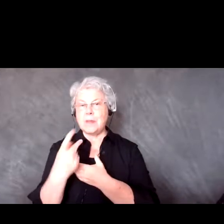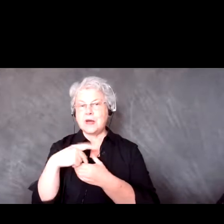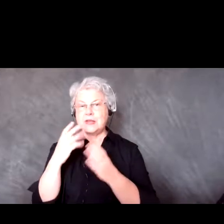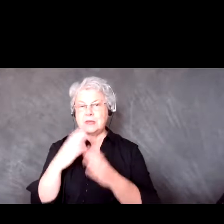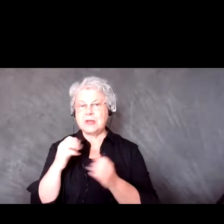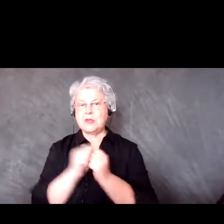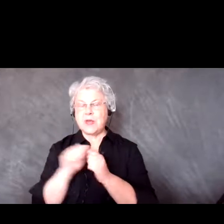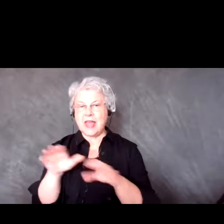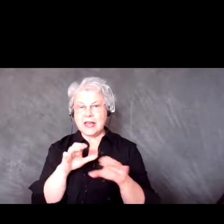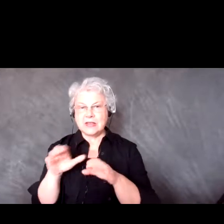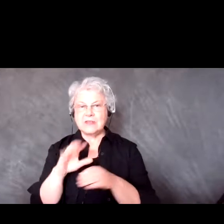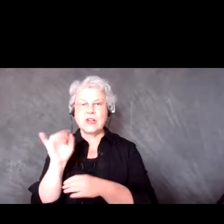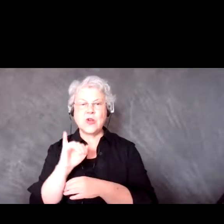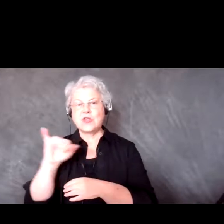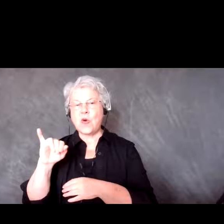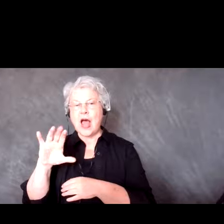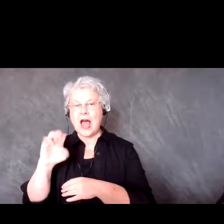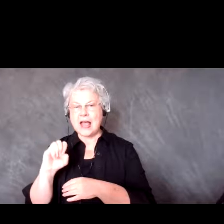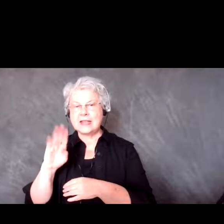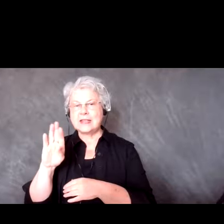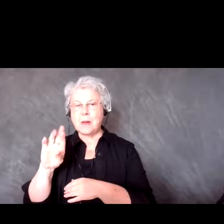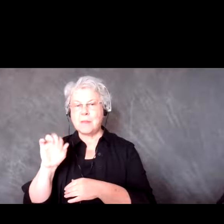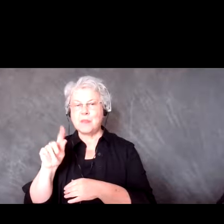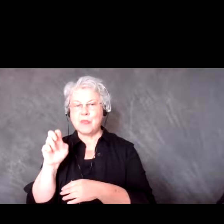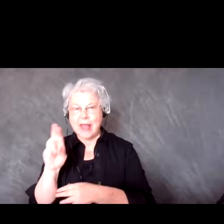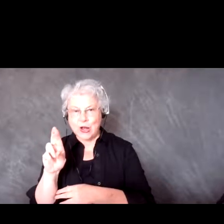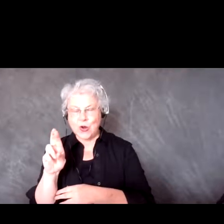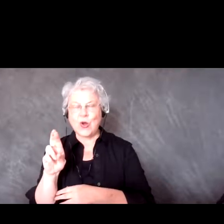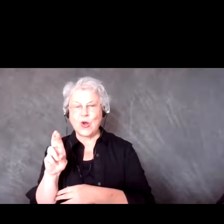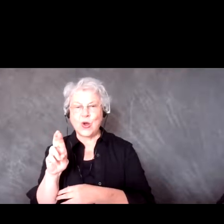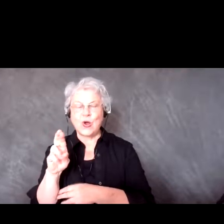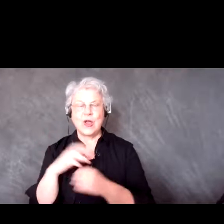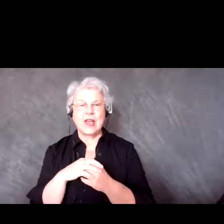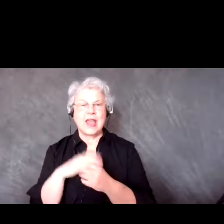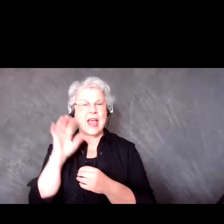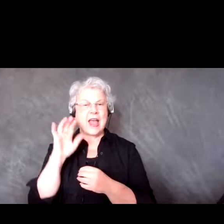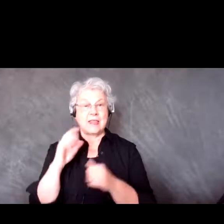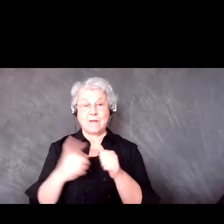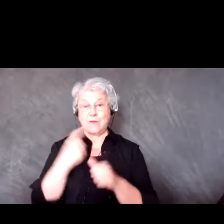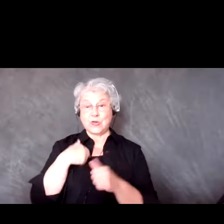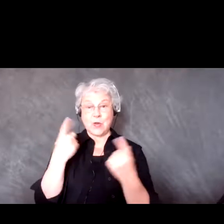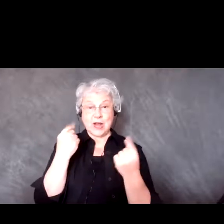icebreakers. The first icebreaker I did is called Zoomed in and it's one I really like to do just